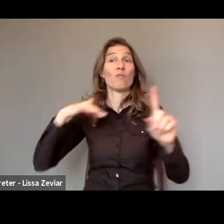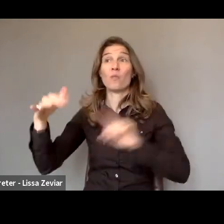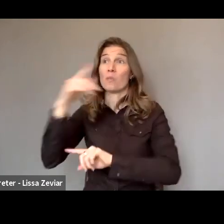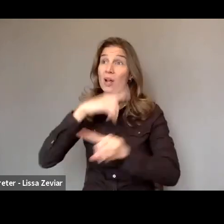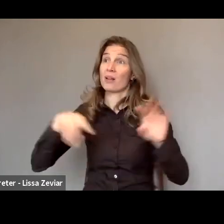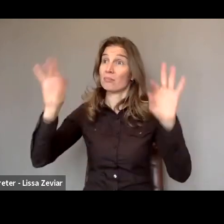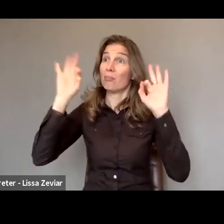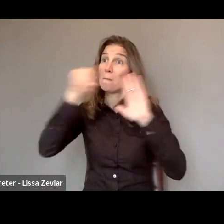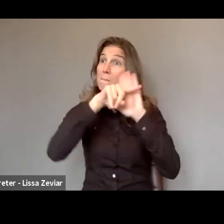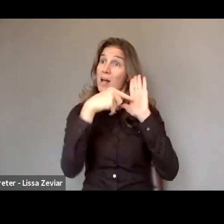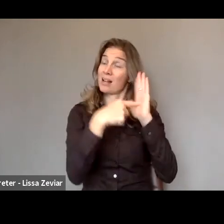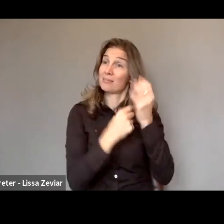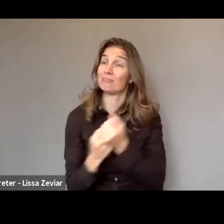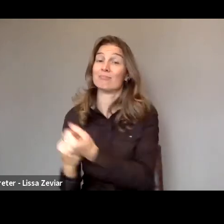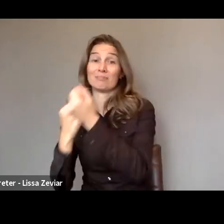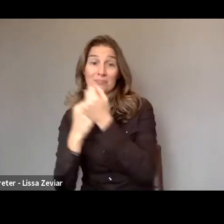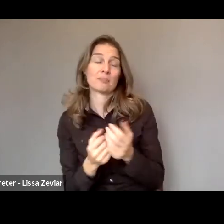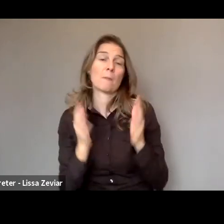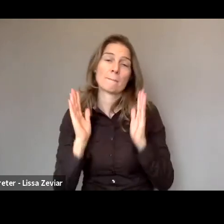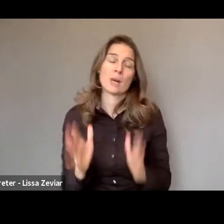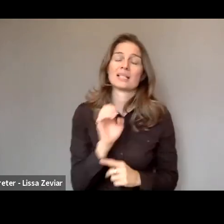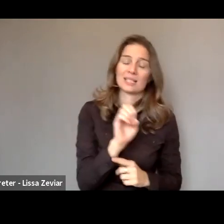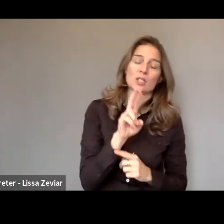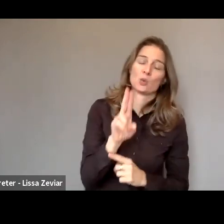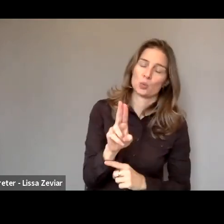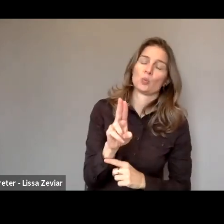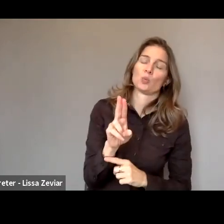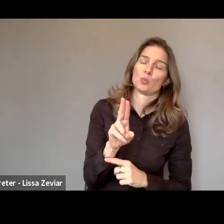So it's necessary, really that the EU access to this Convention